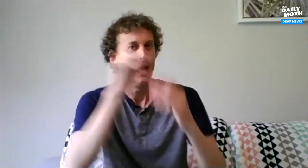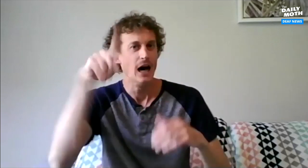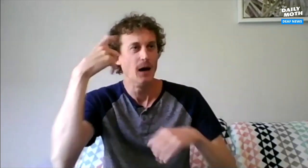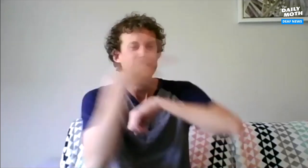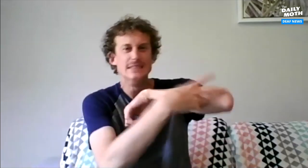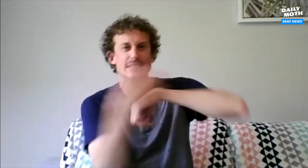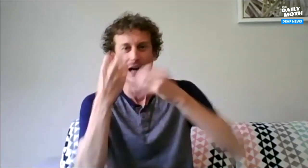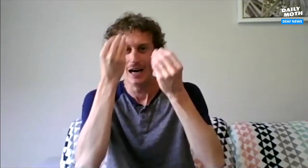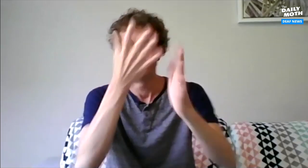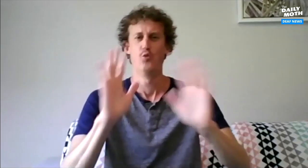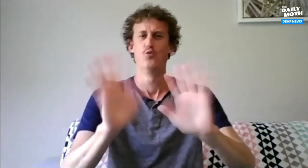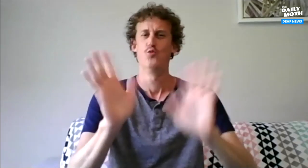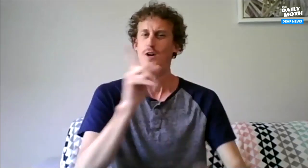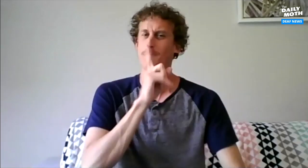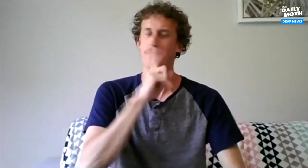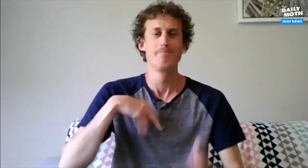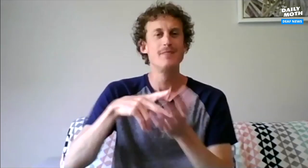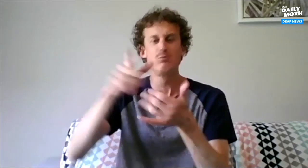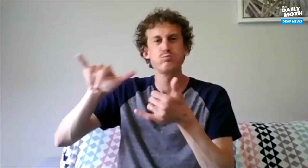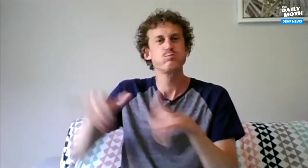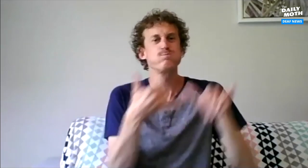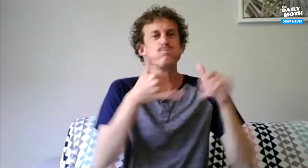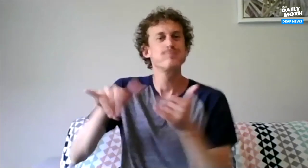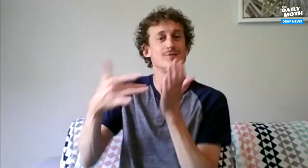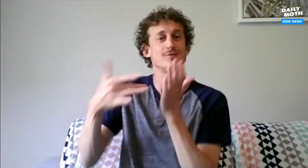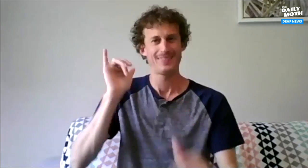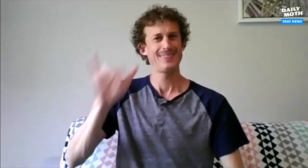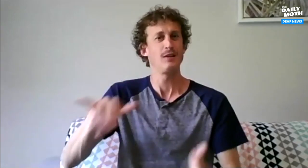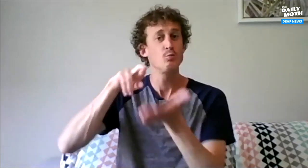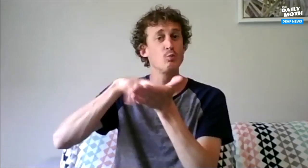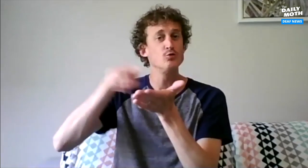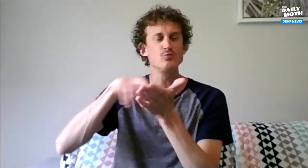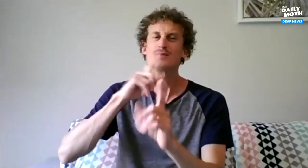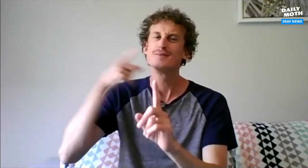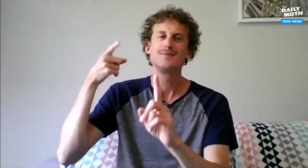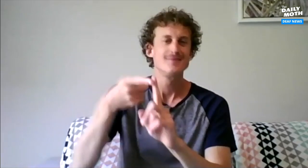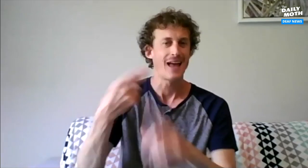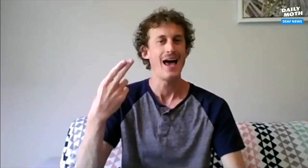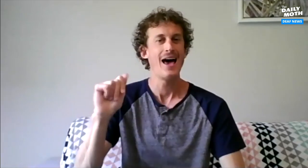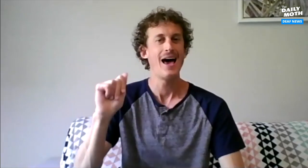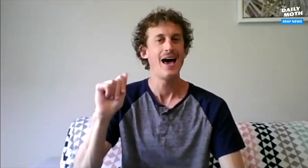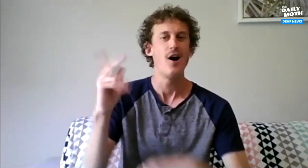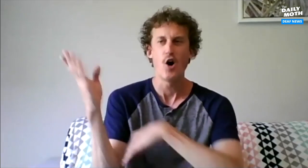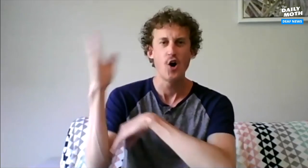into the government's firewall and steal information. That's not what I mean at all. I mean you'd be playing with the technology. That's what the research is about.